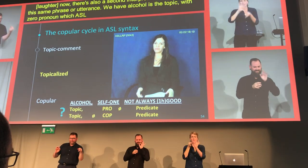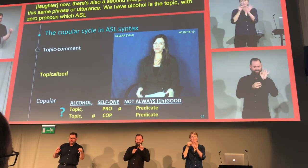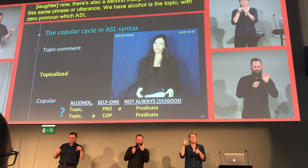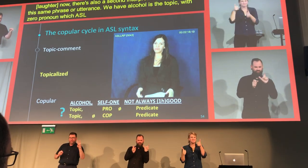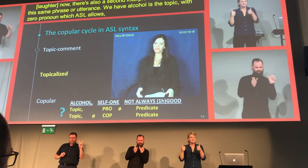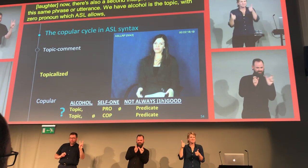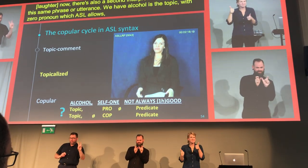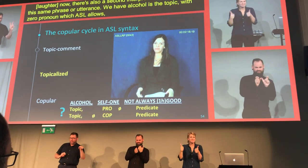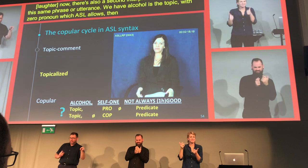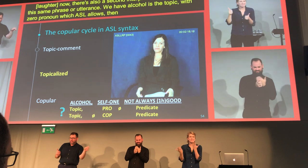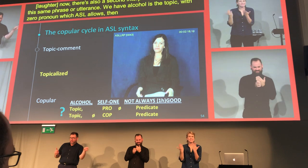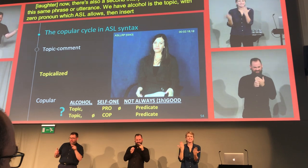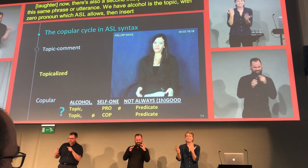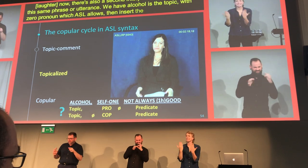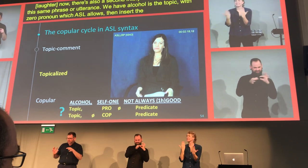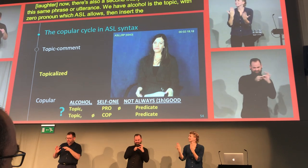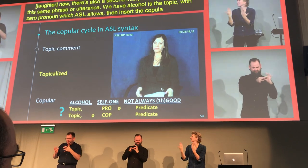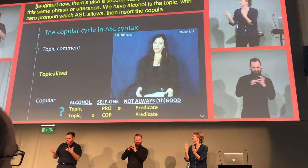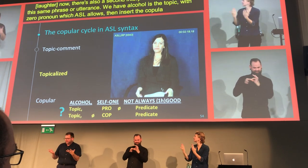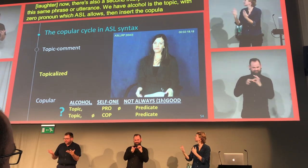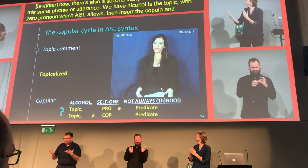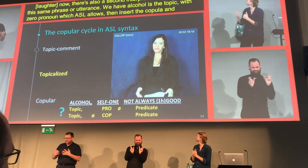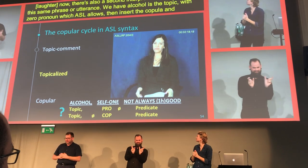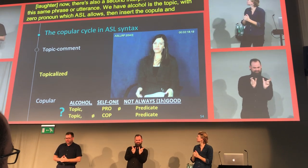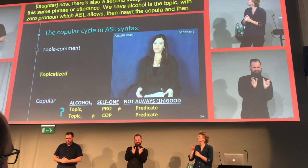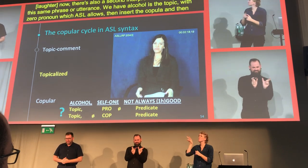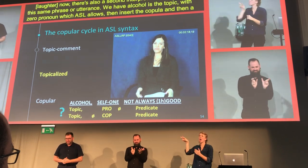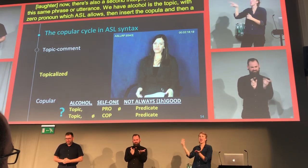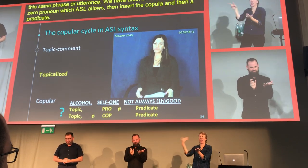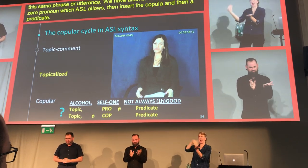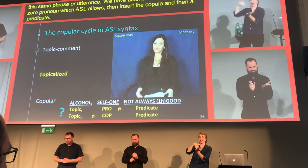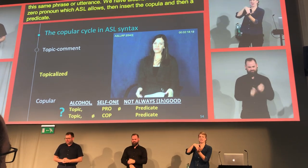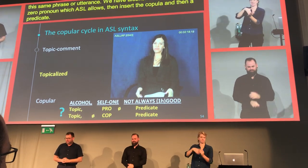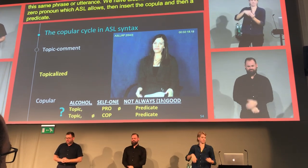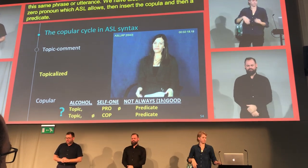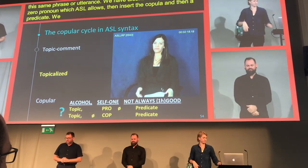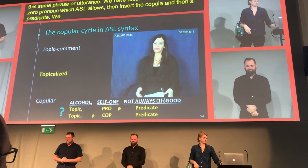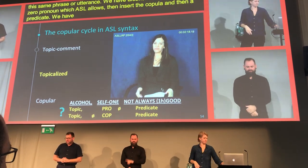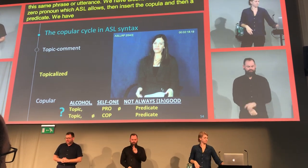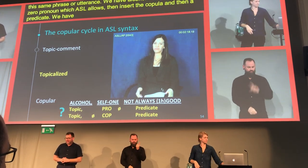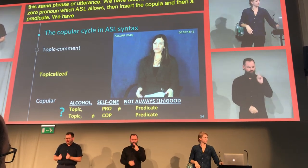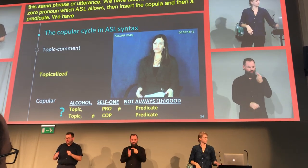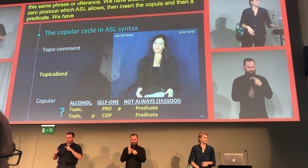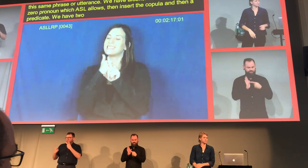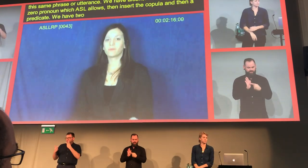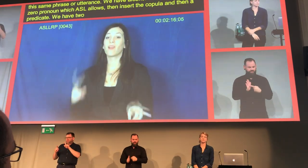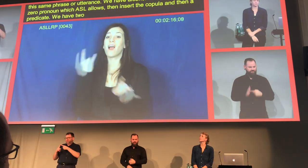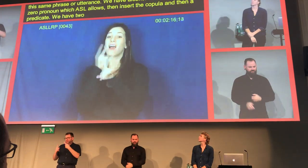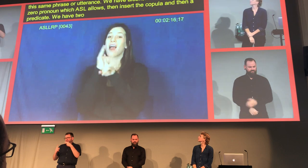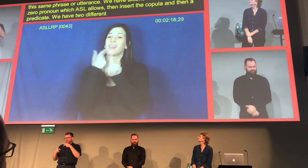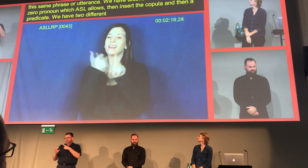and then predicate, we have two different interpretations. Let's watch this again.